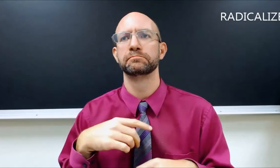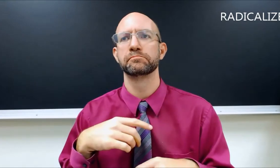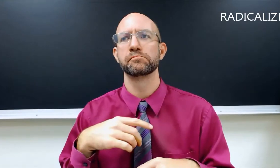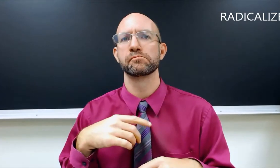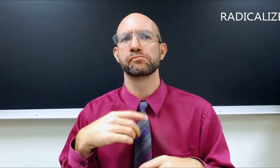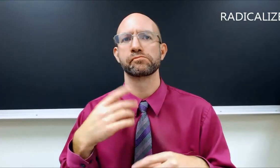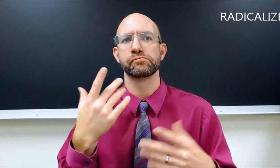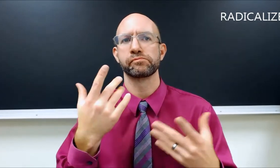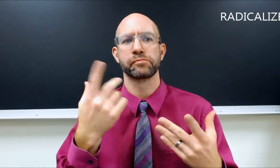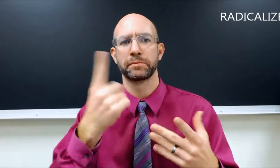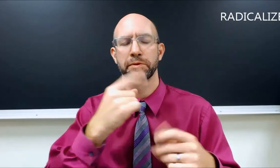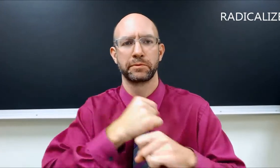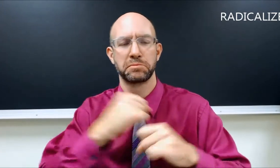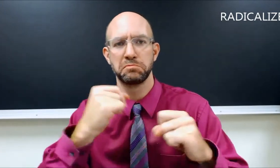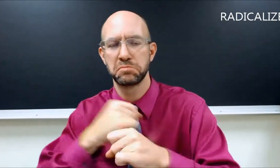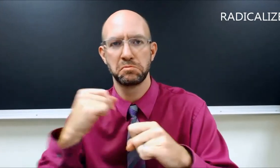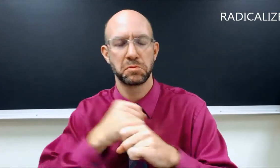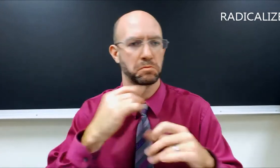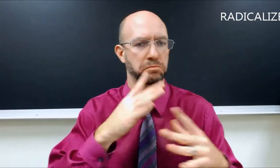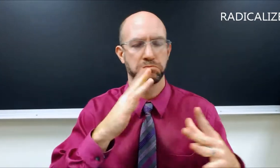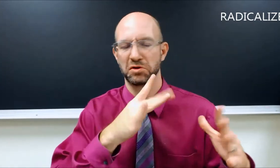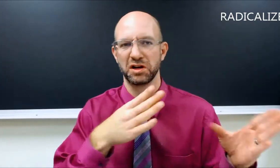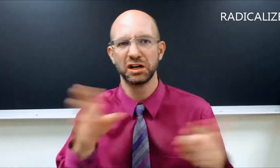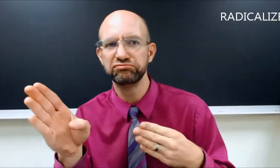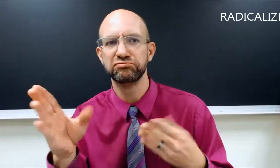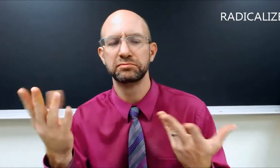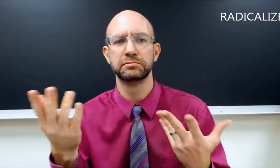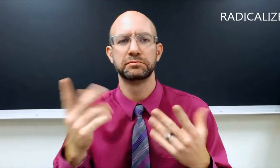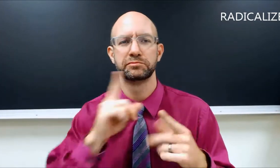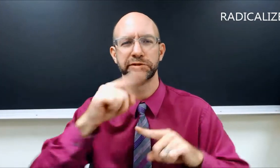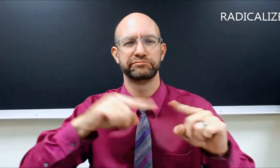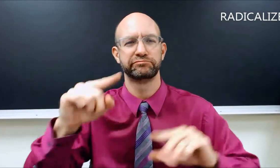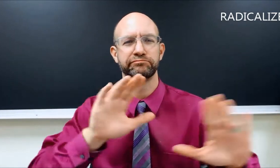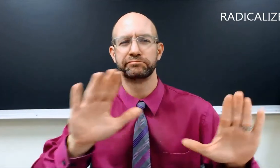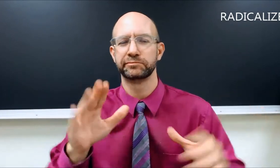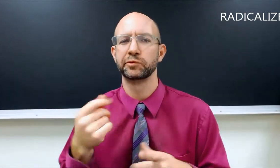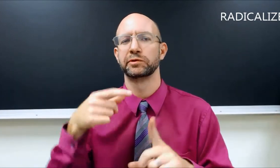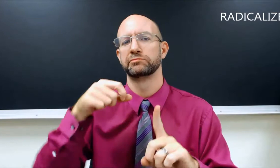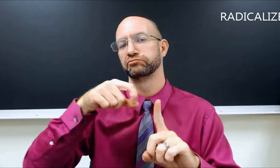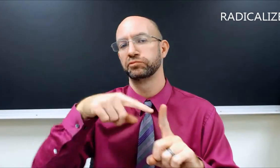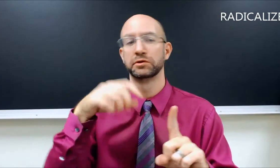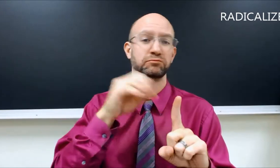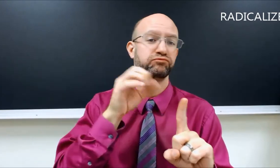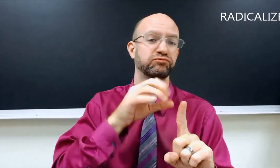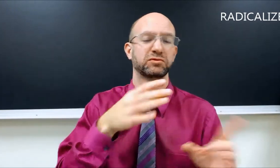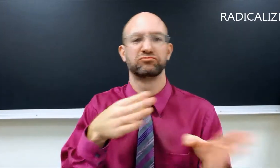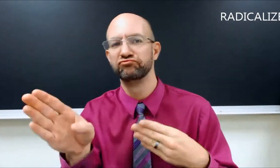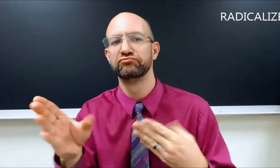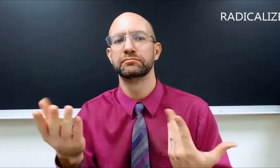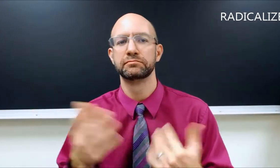Something happened like BOMB++ SHIFT. That varies so I would sign TRIGGER + SHIFT, or EXPOSE +SHIFT.